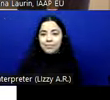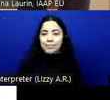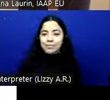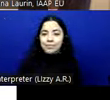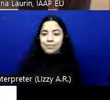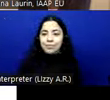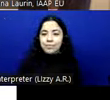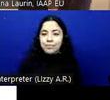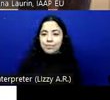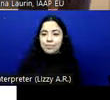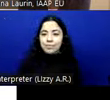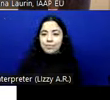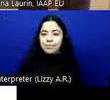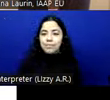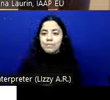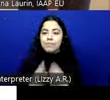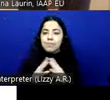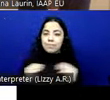(Speaking non-English language)